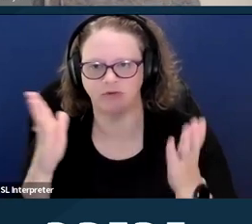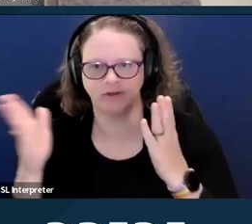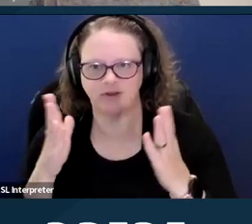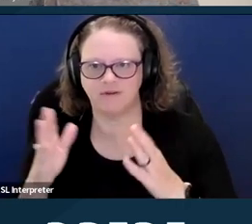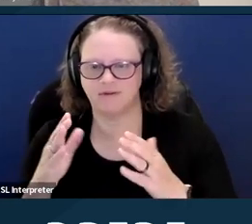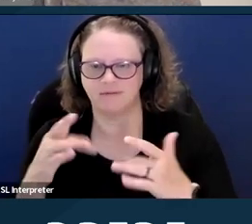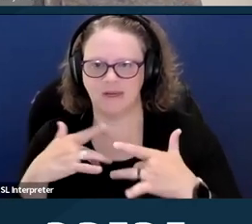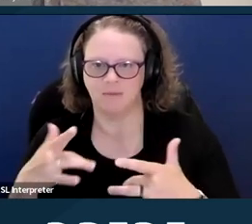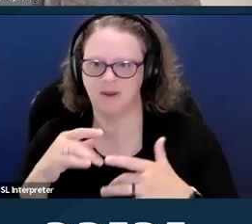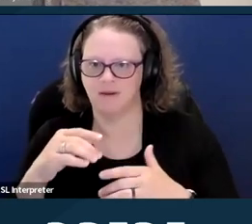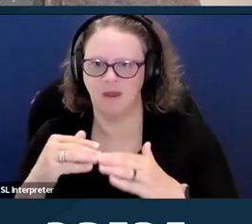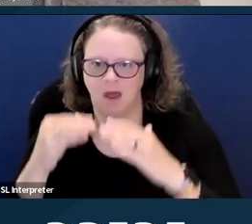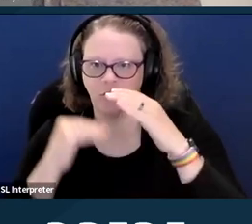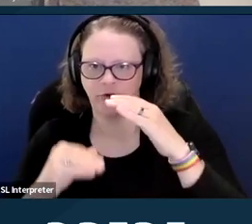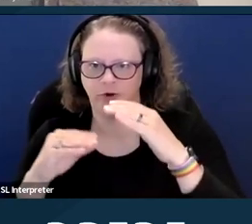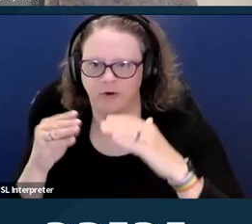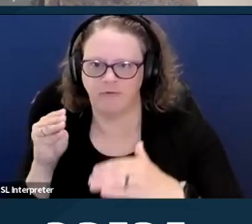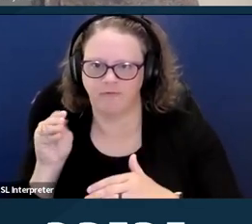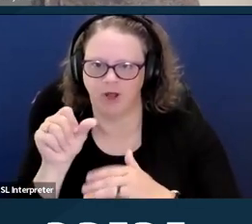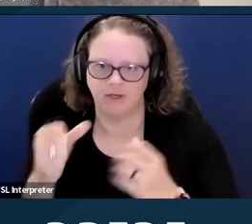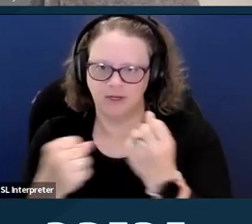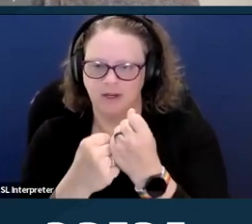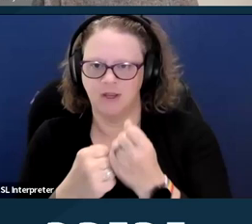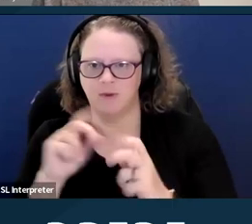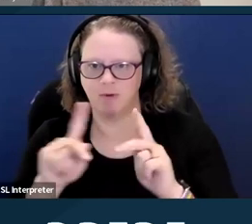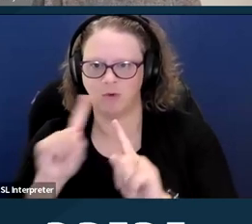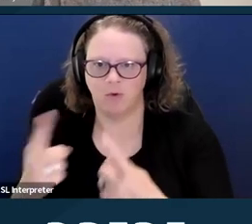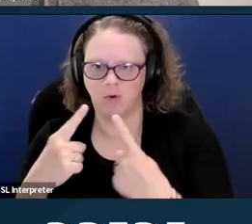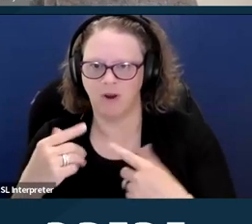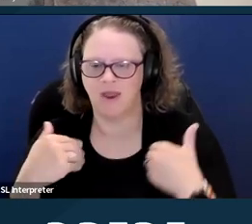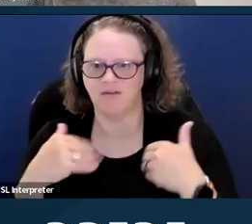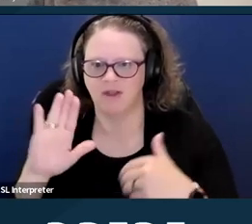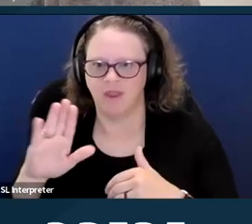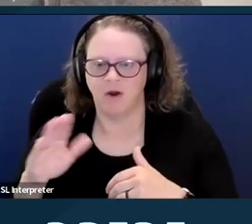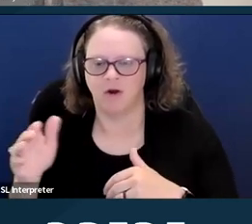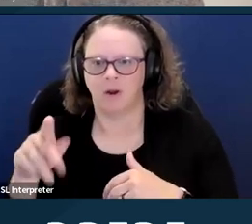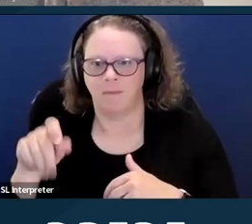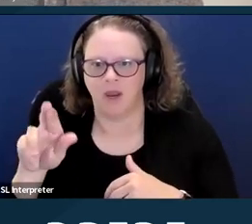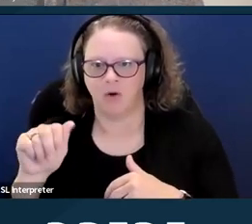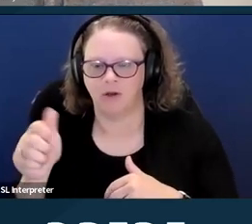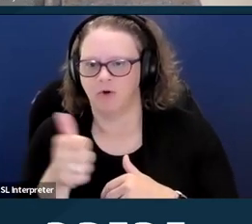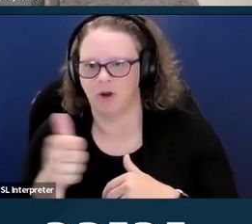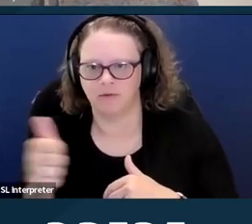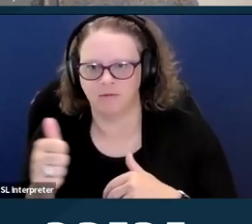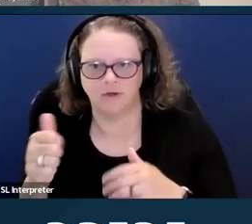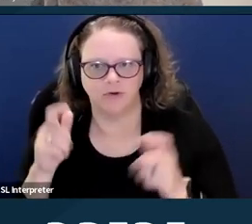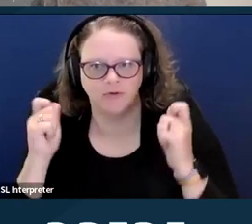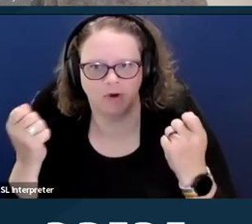People report having their paratransit drivers coming late to pick them up, which can be a problem